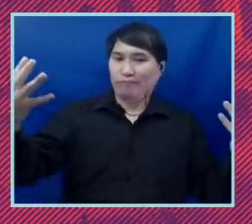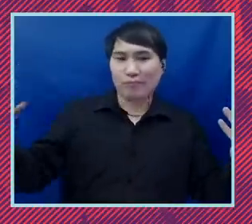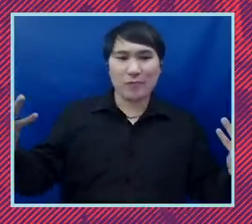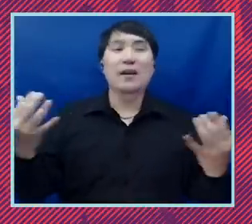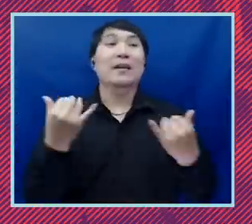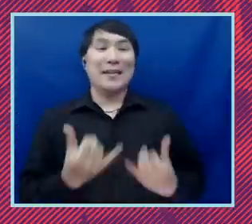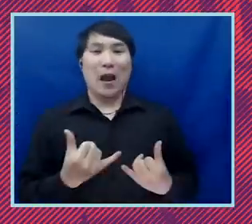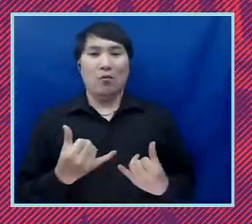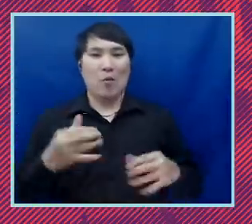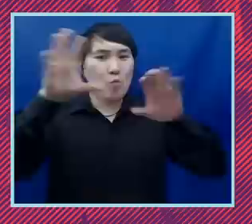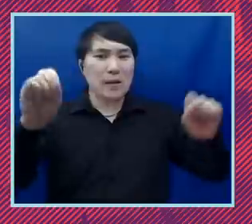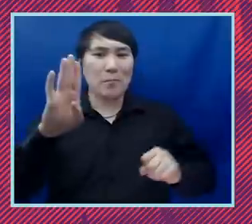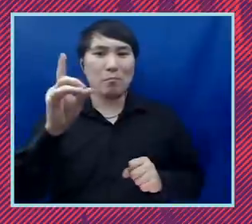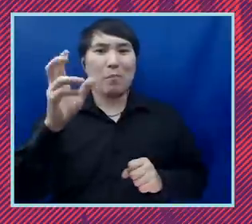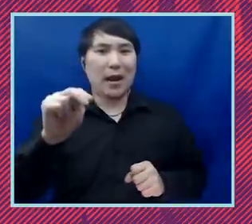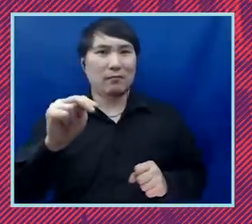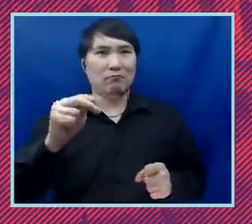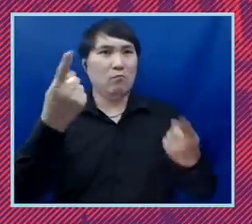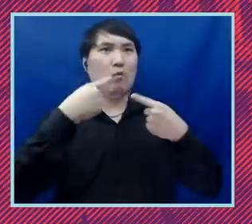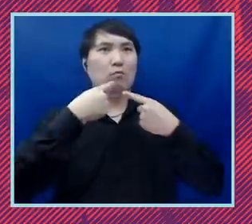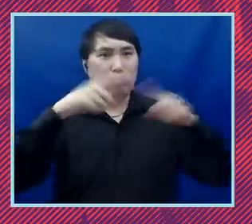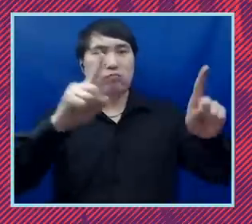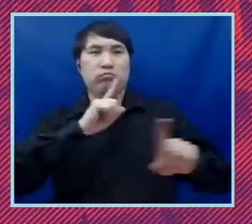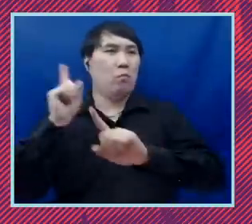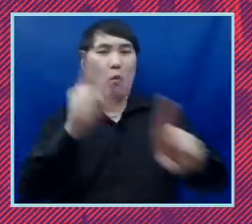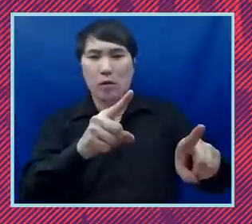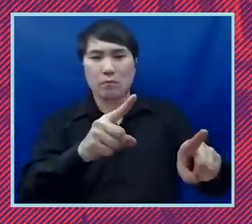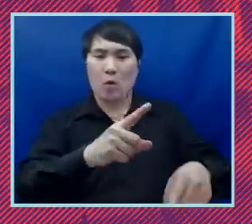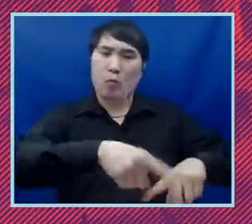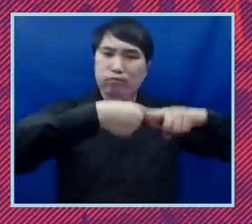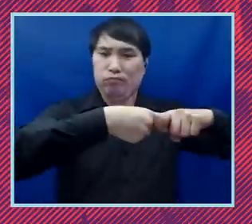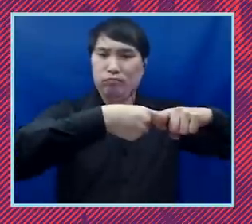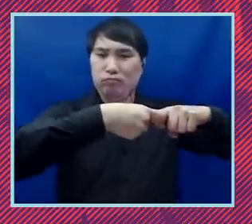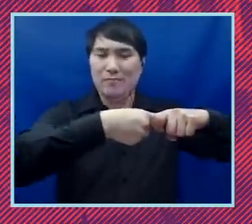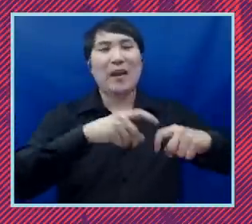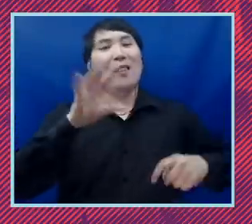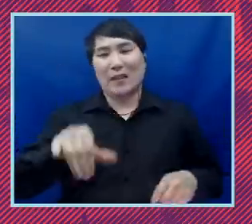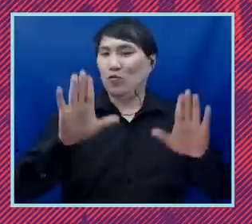to further construction. That's another win for civil liberties. We've also seen action on DACA.